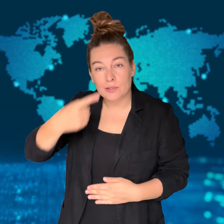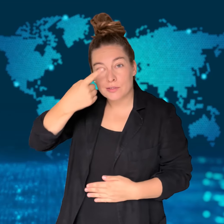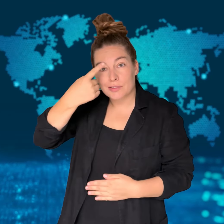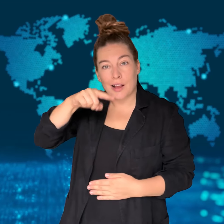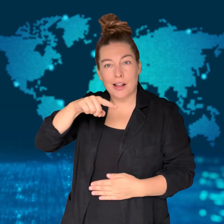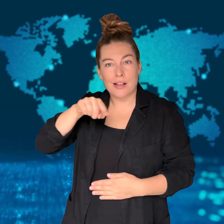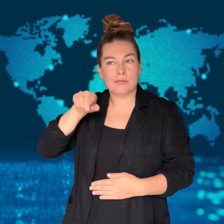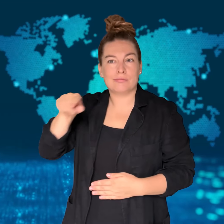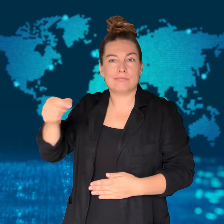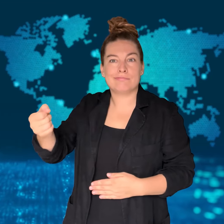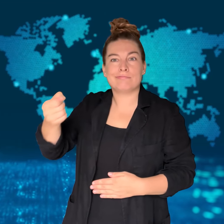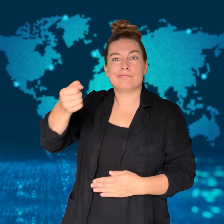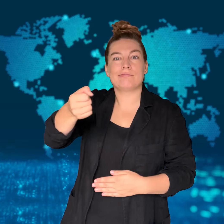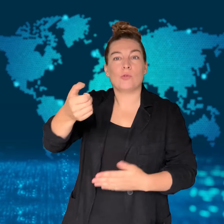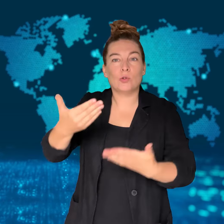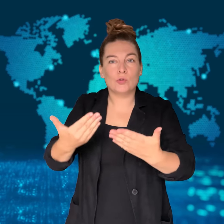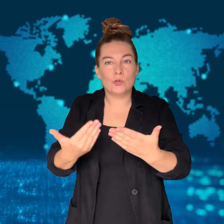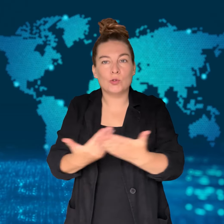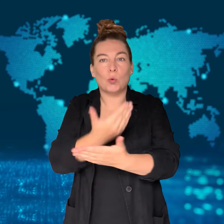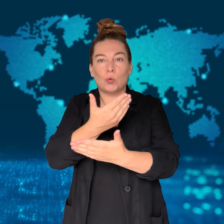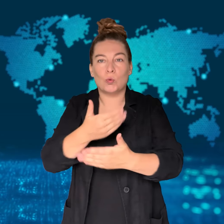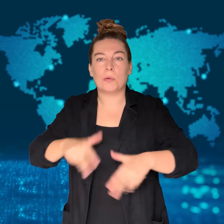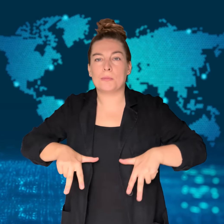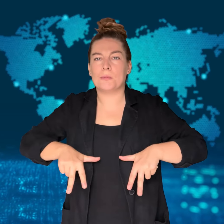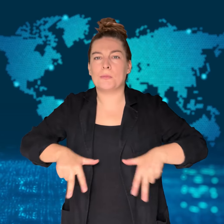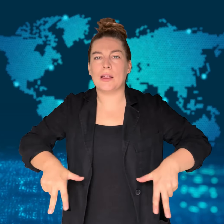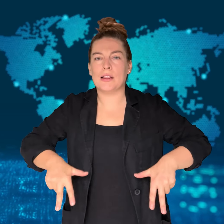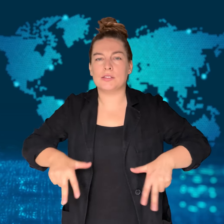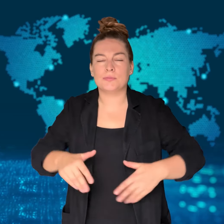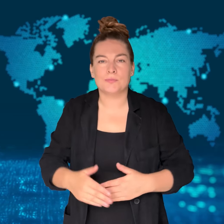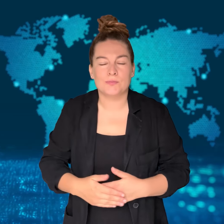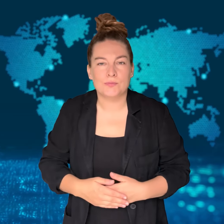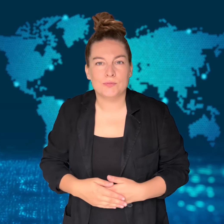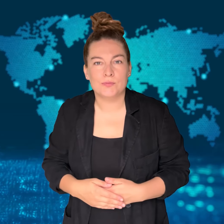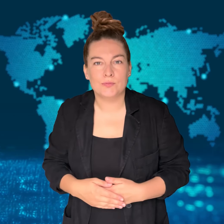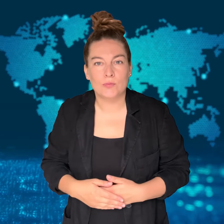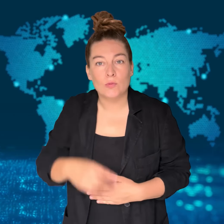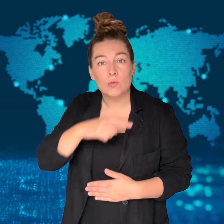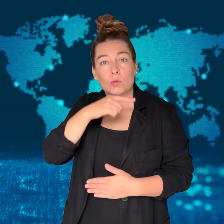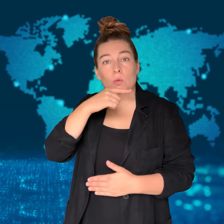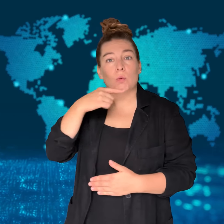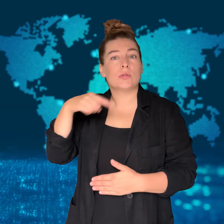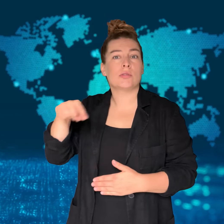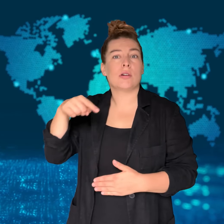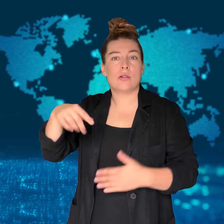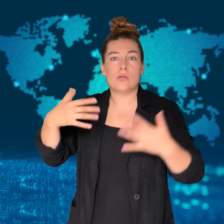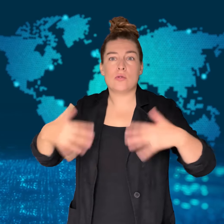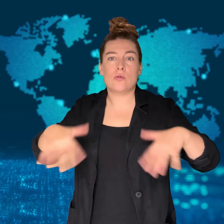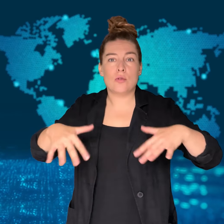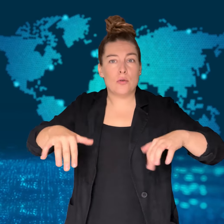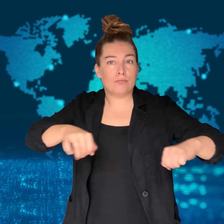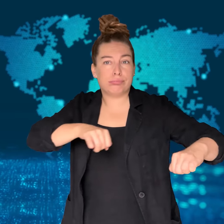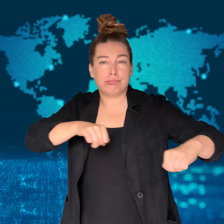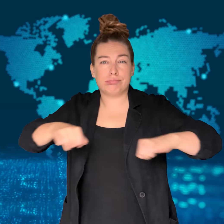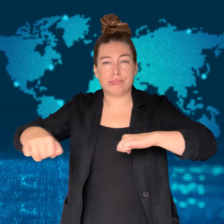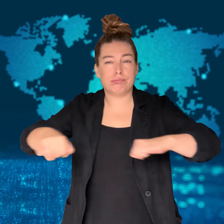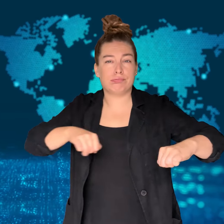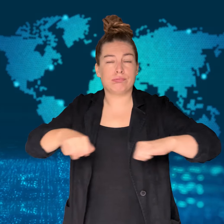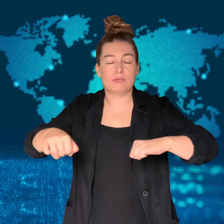New prime minister Earthquake hits country